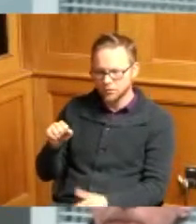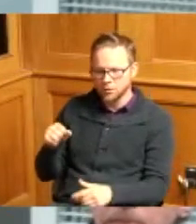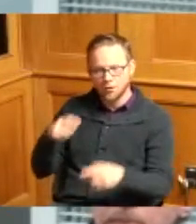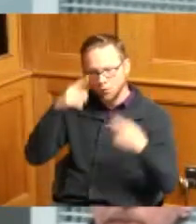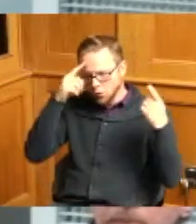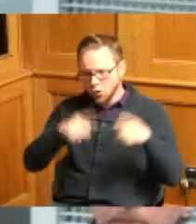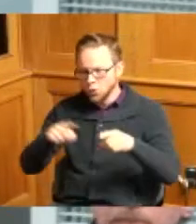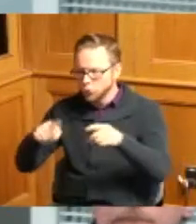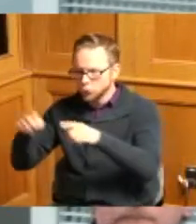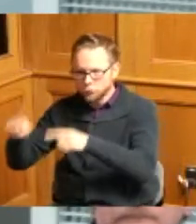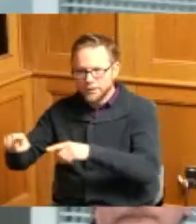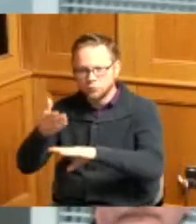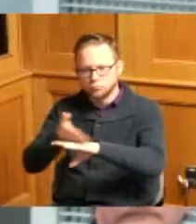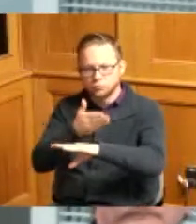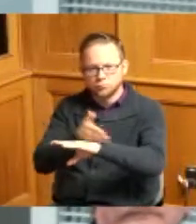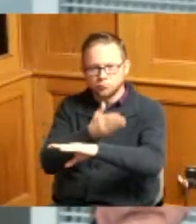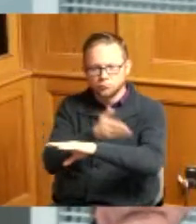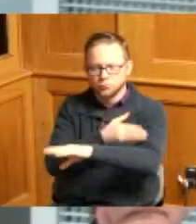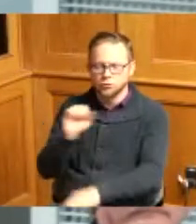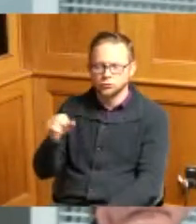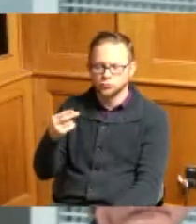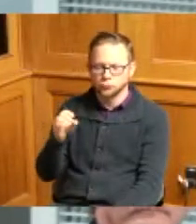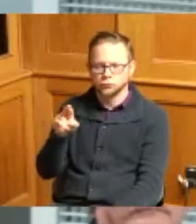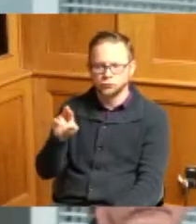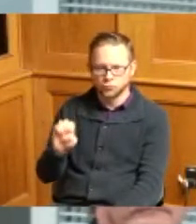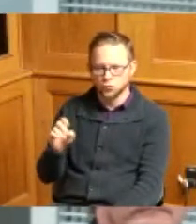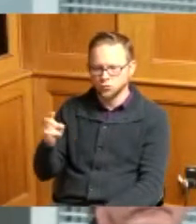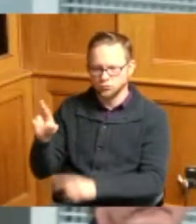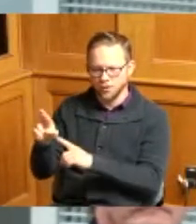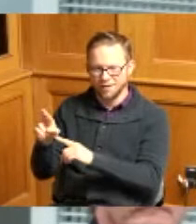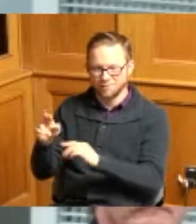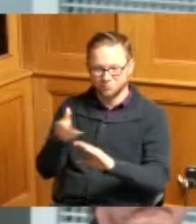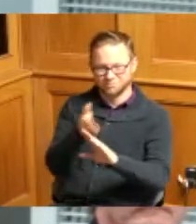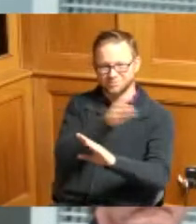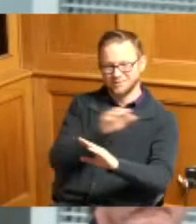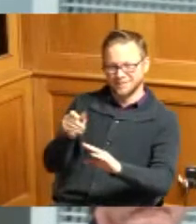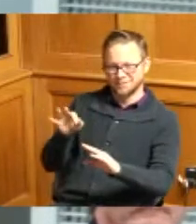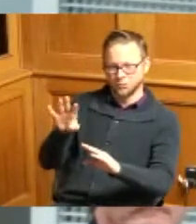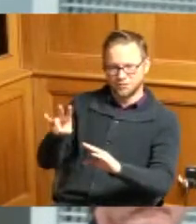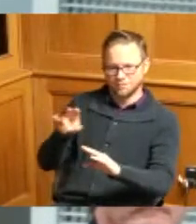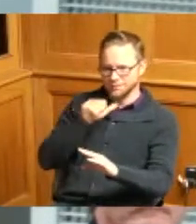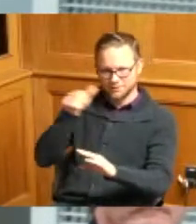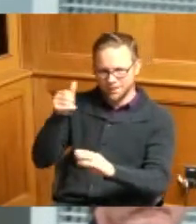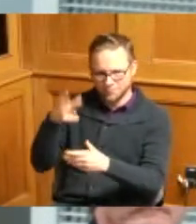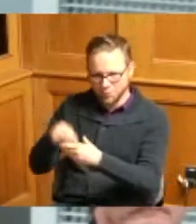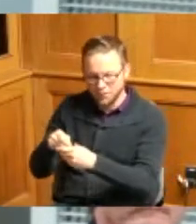shore drive was not in this 1947 resolution shore drive was established according to the Engineer's